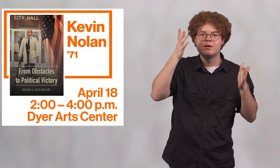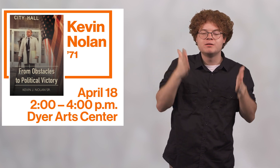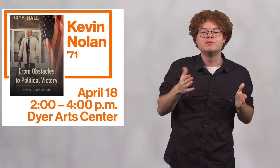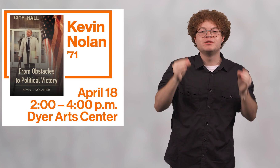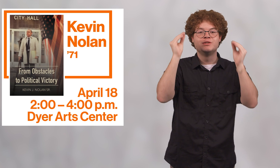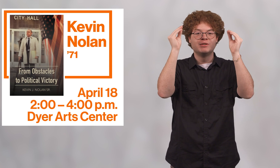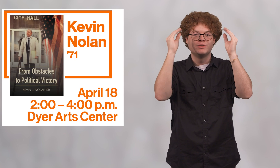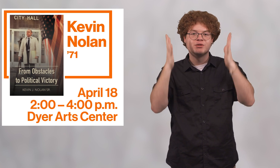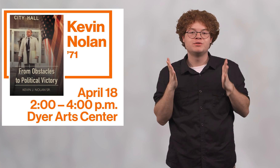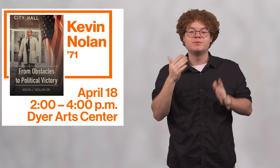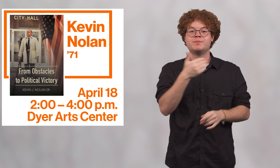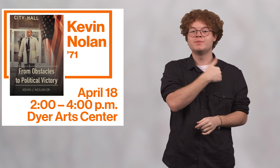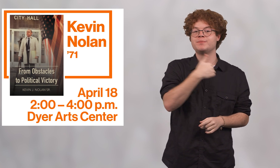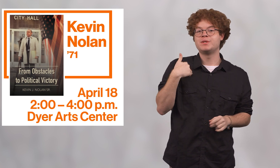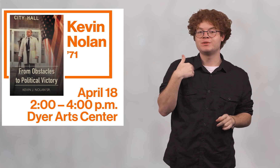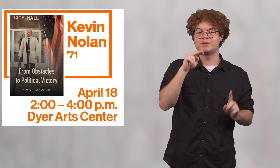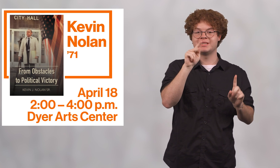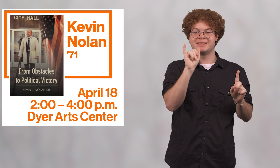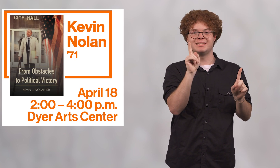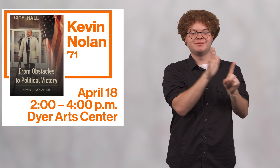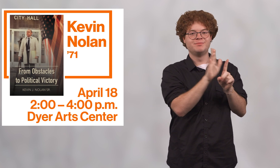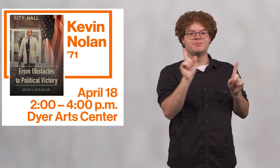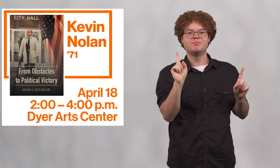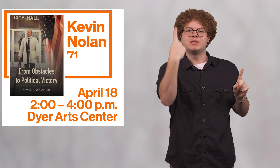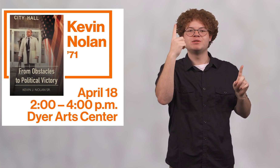Kevin's journey as a politician, teacher,